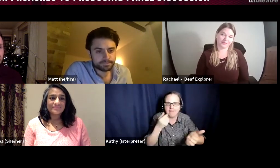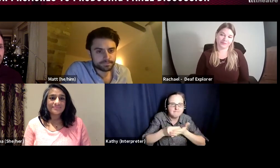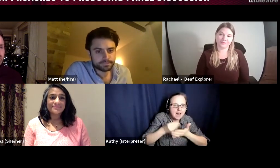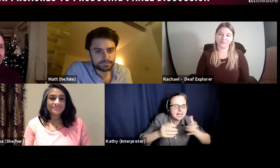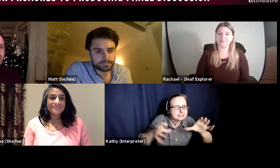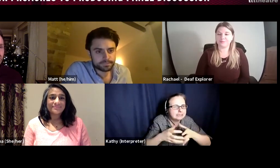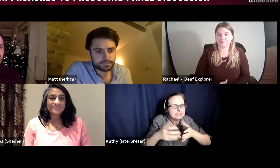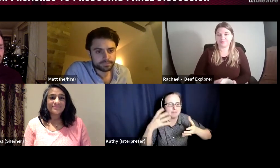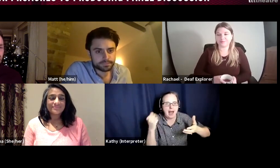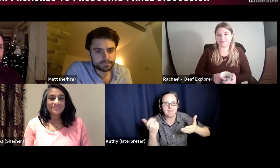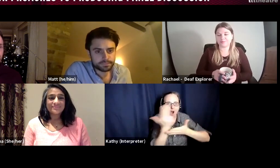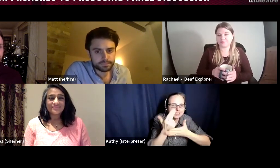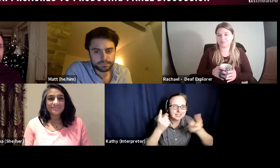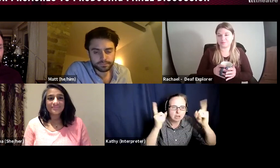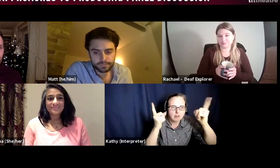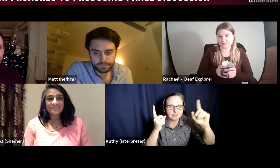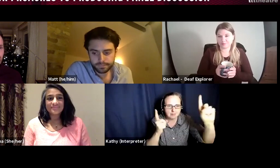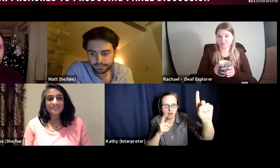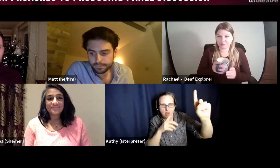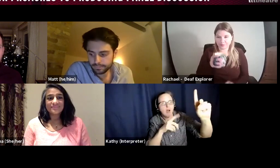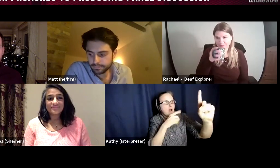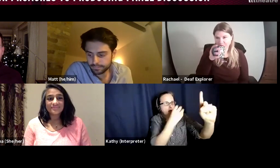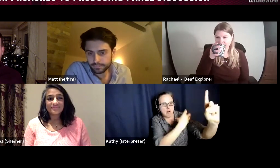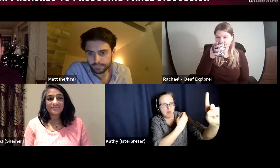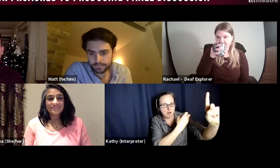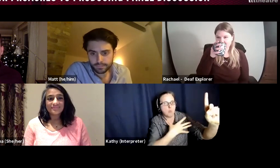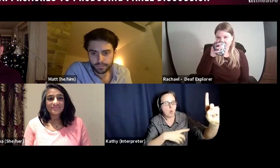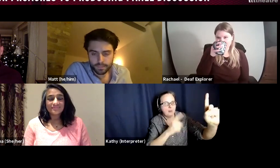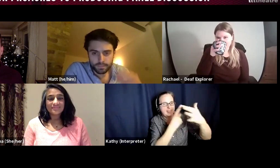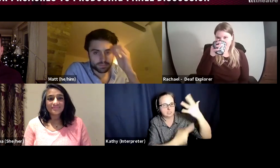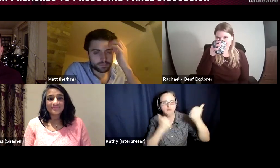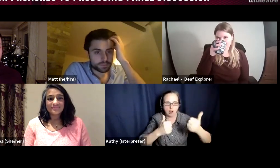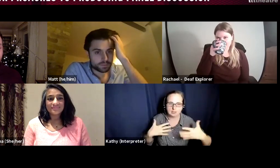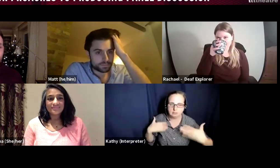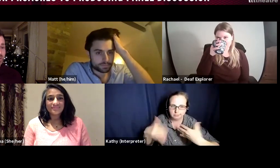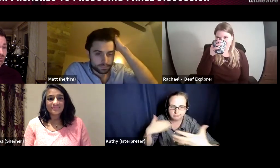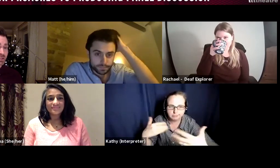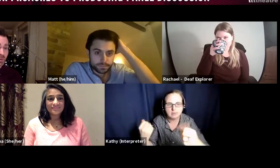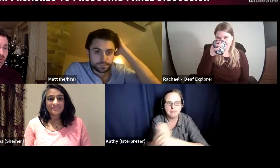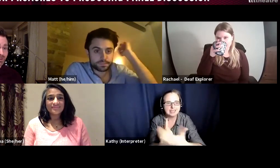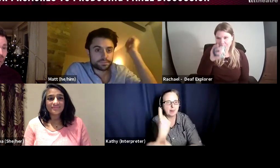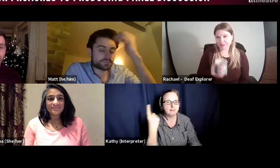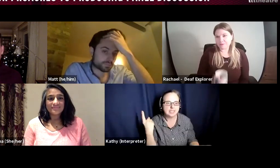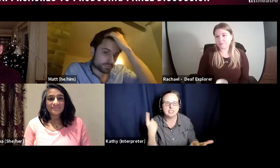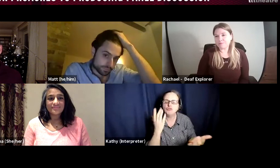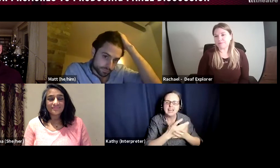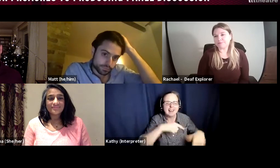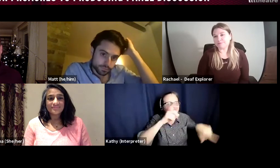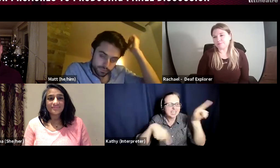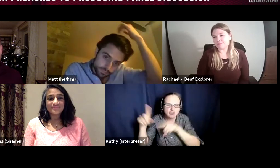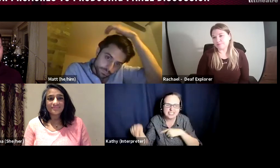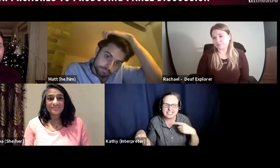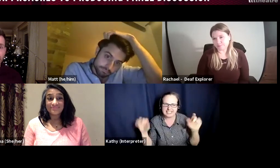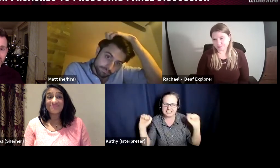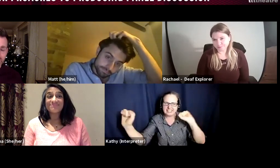director's vision to deliver a play. It varies whether you're working on music or site specific